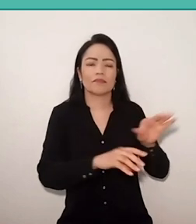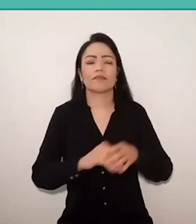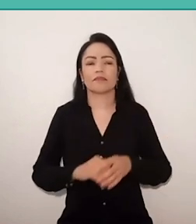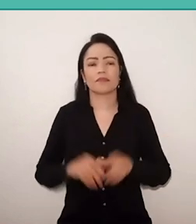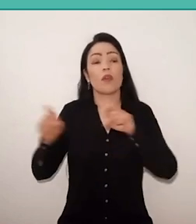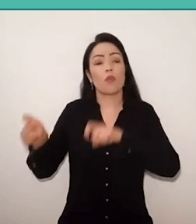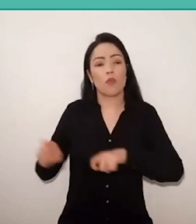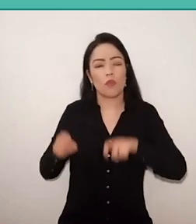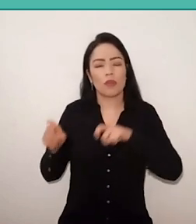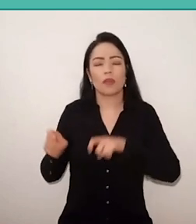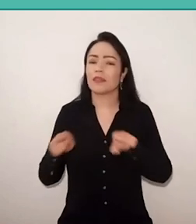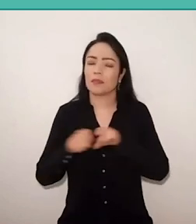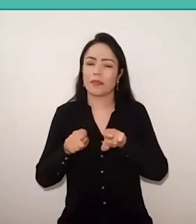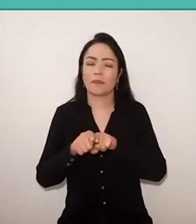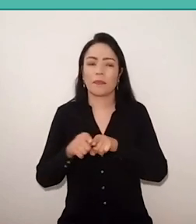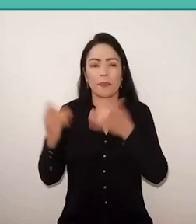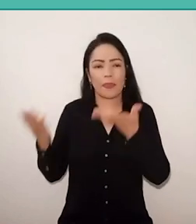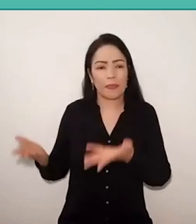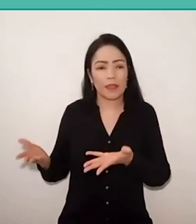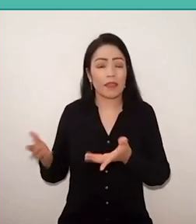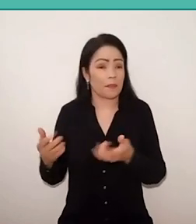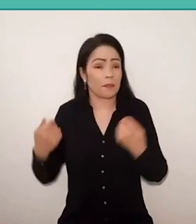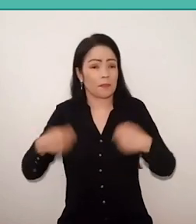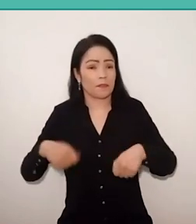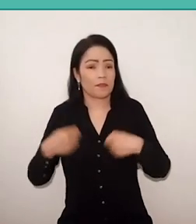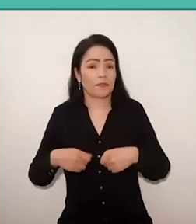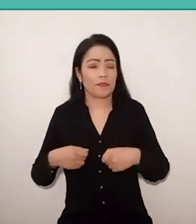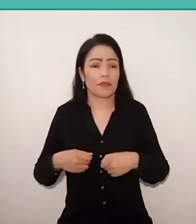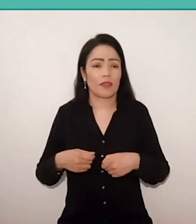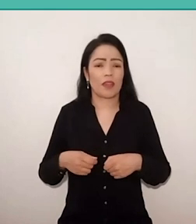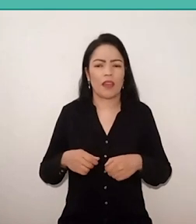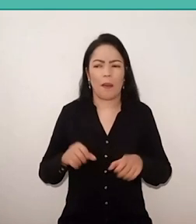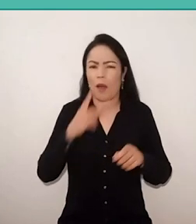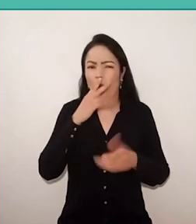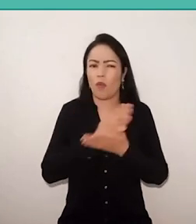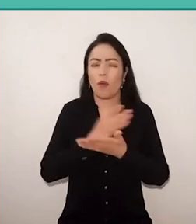as if they were empty of experience